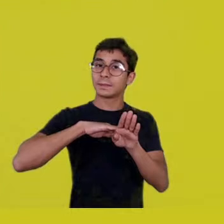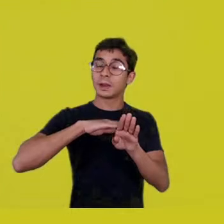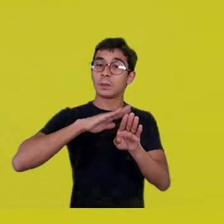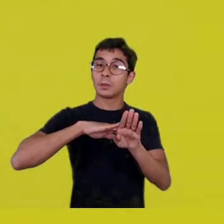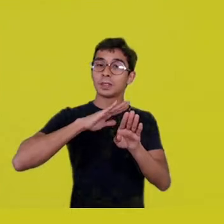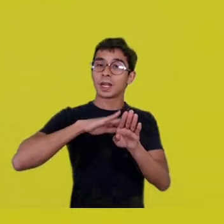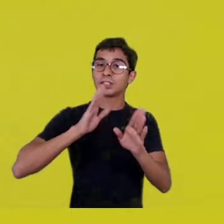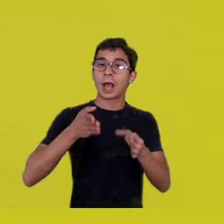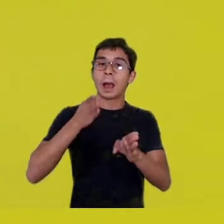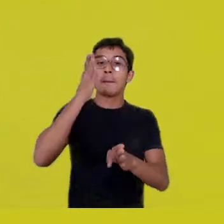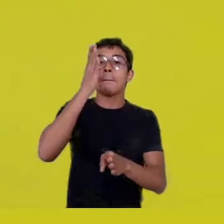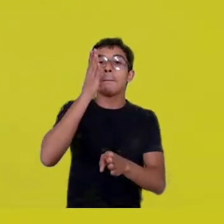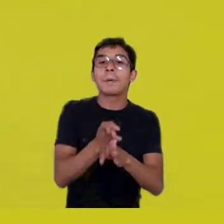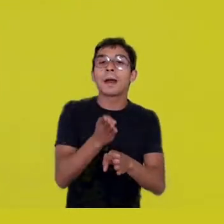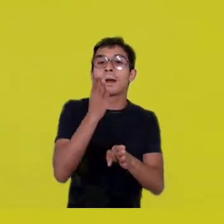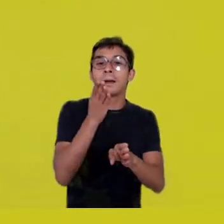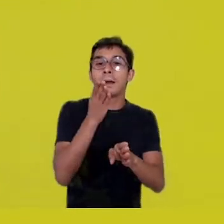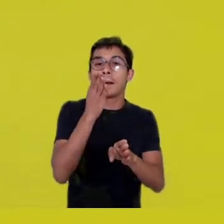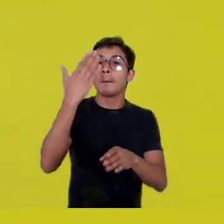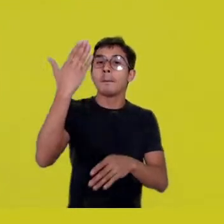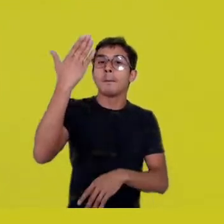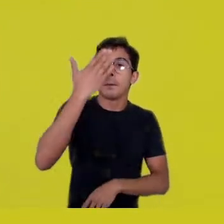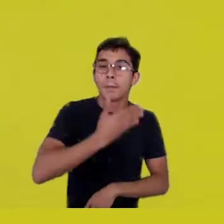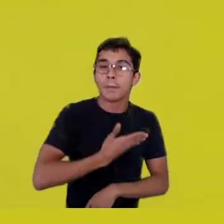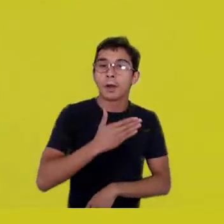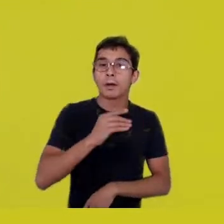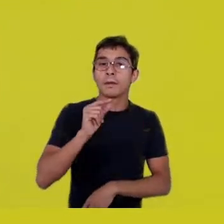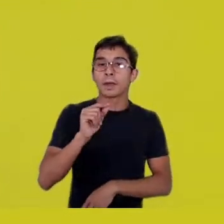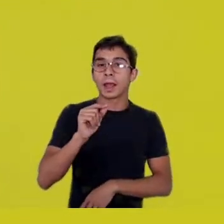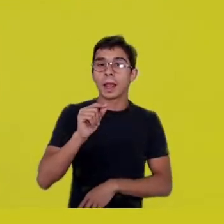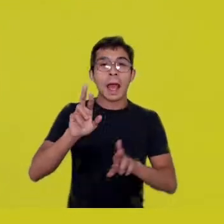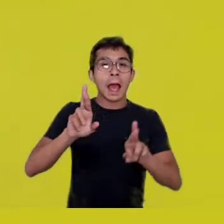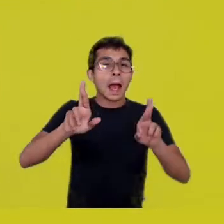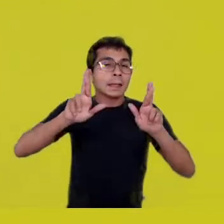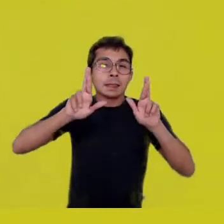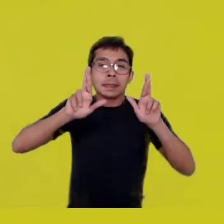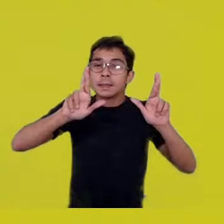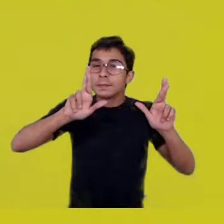that the end of the tunnel is exactly here,